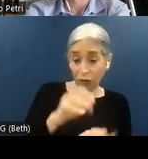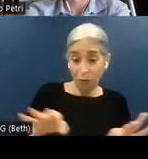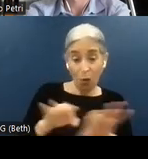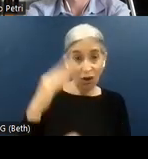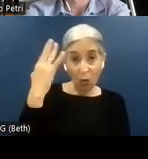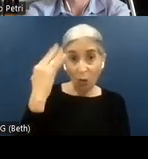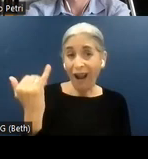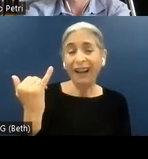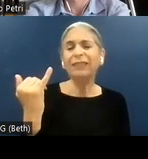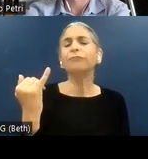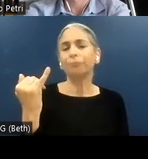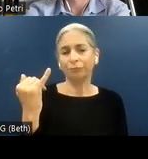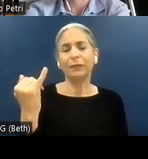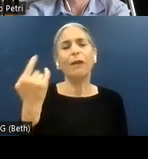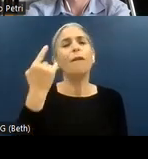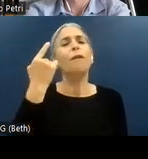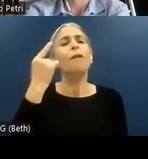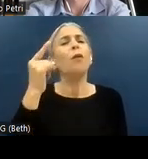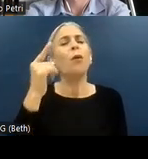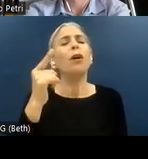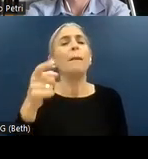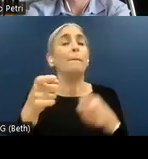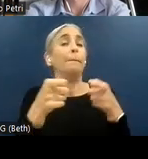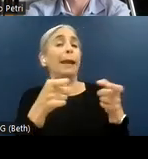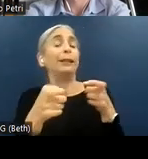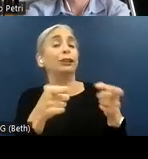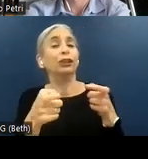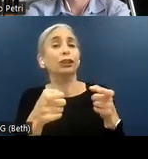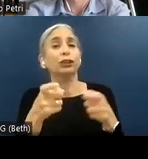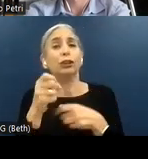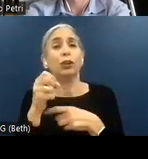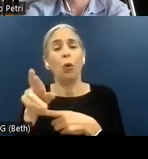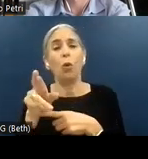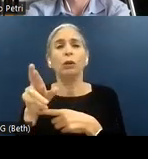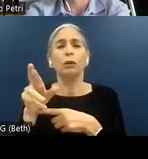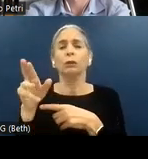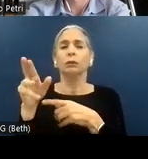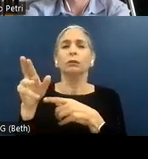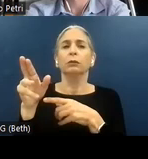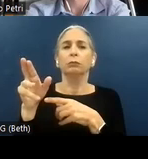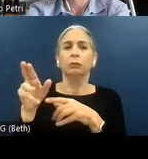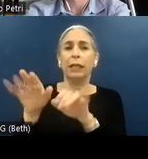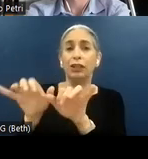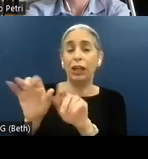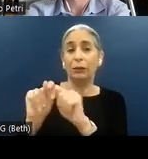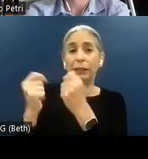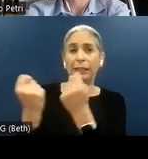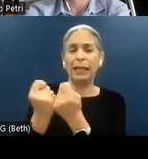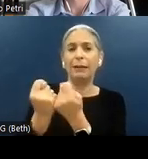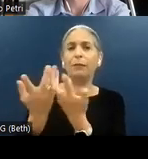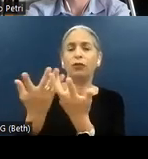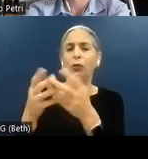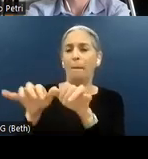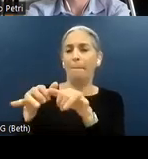for example, for managers or the legal team to measure the potential exposure. The legal